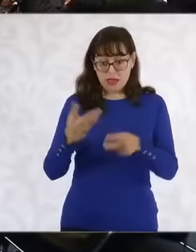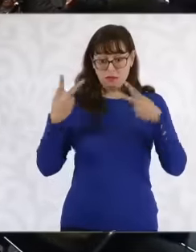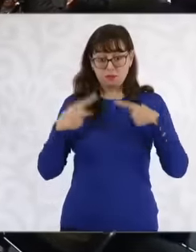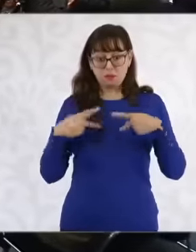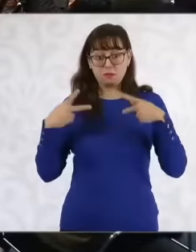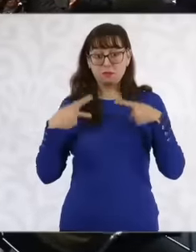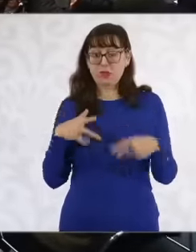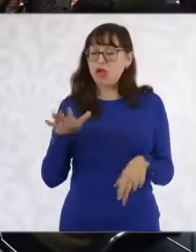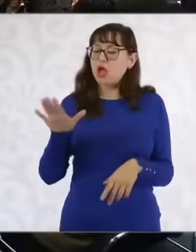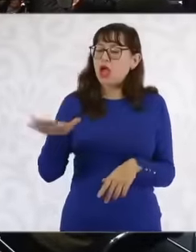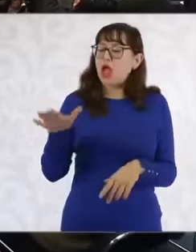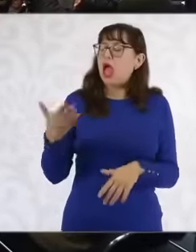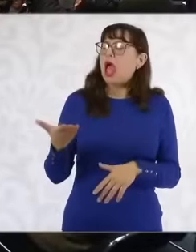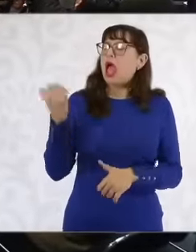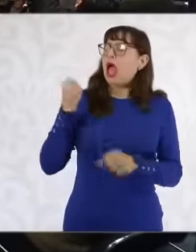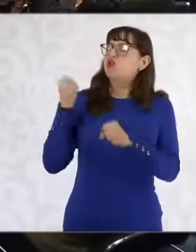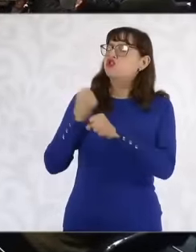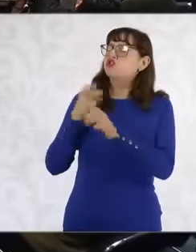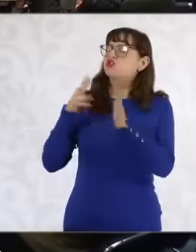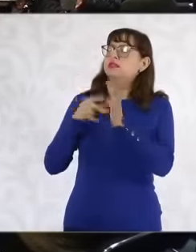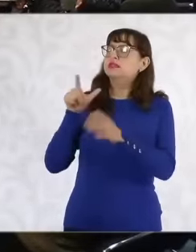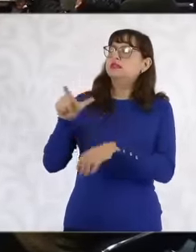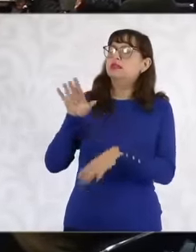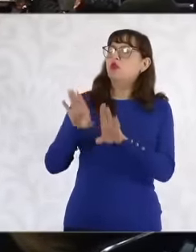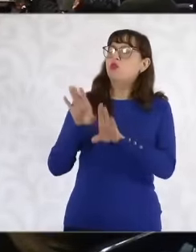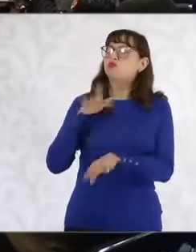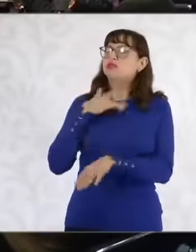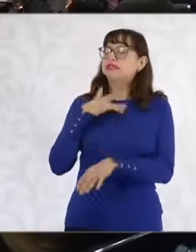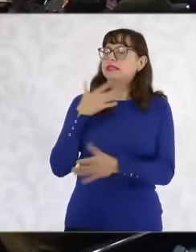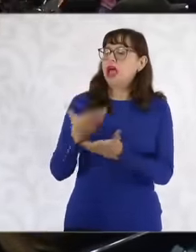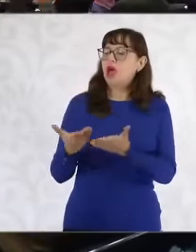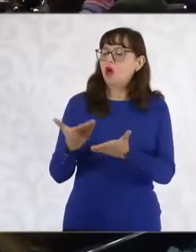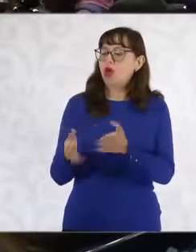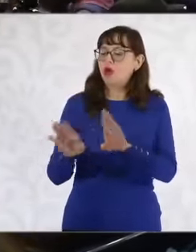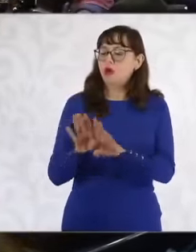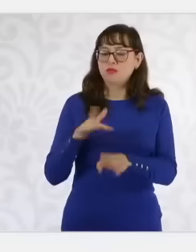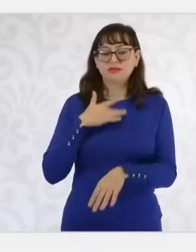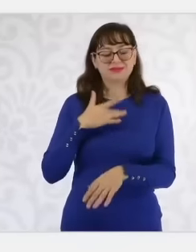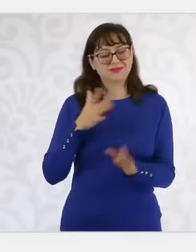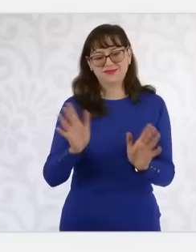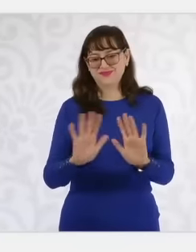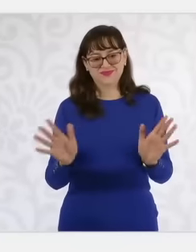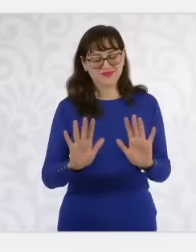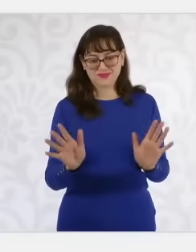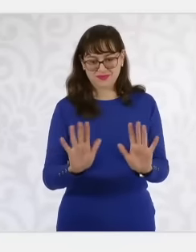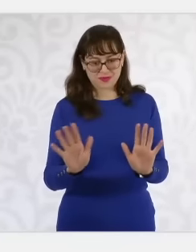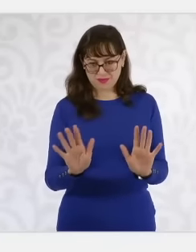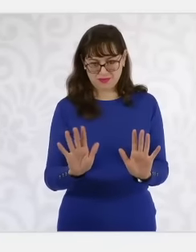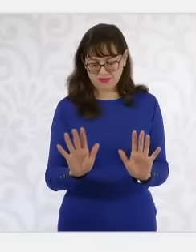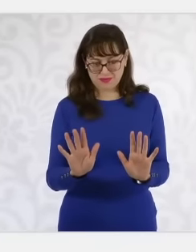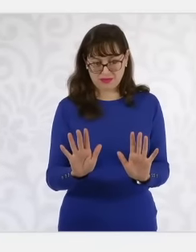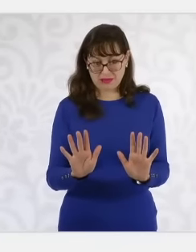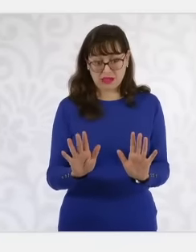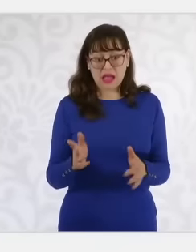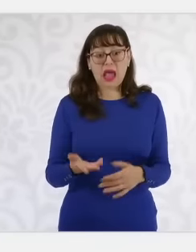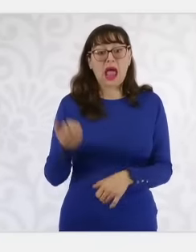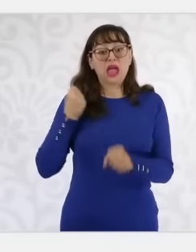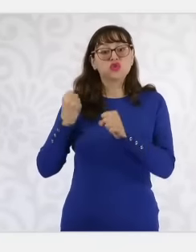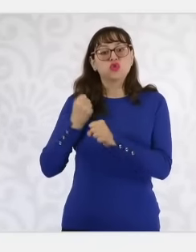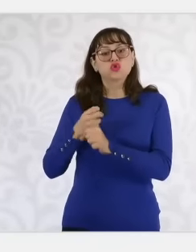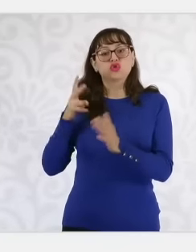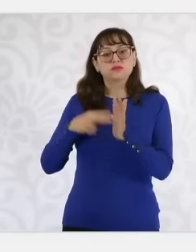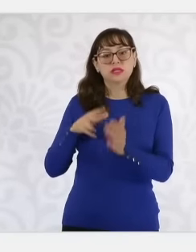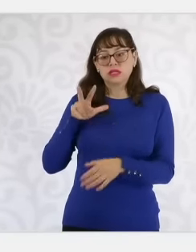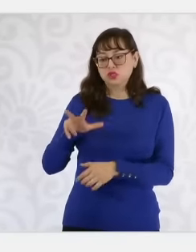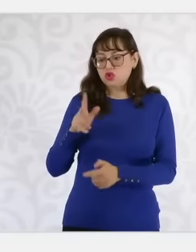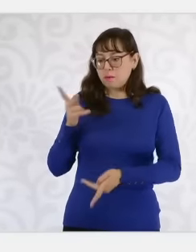in 17 no. I mean in 2018 they did a survey with the same questions and the same methodology